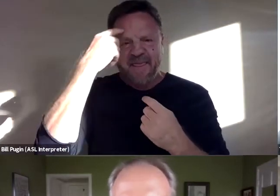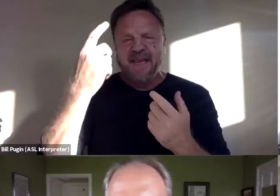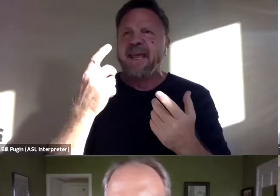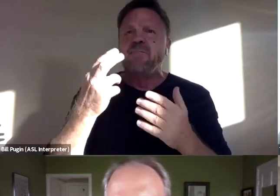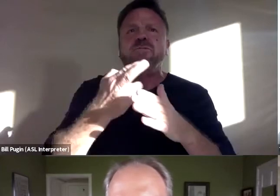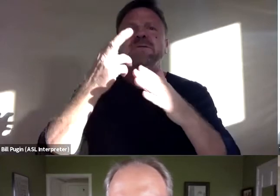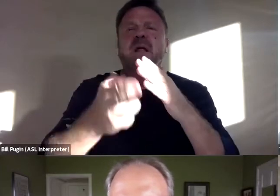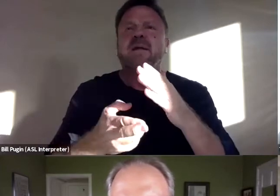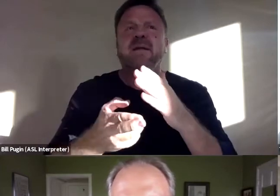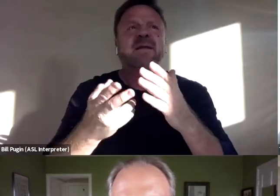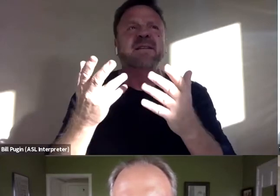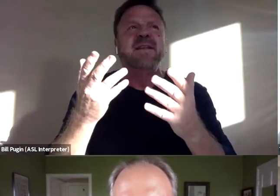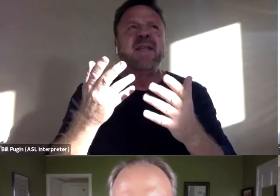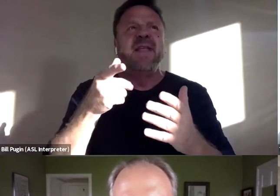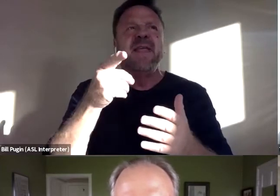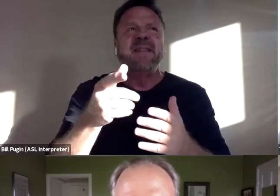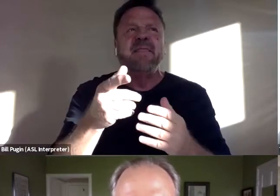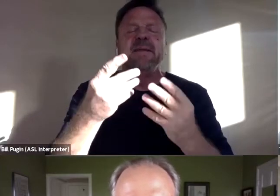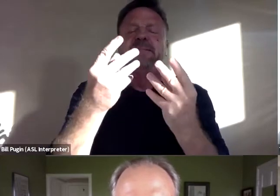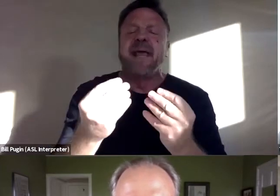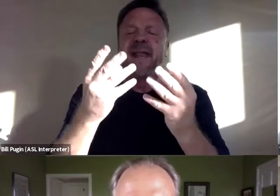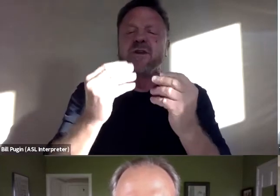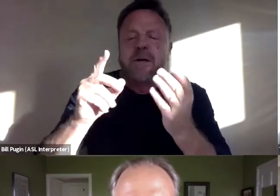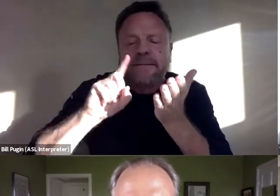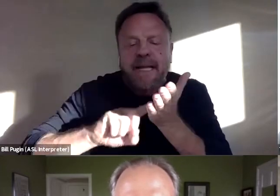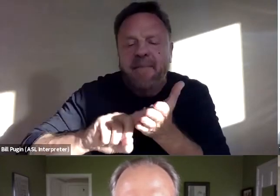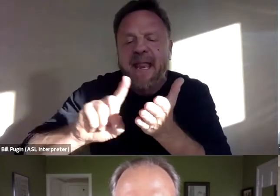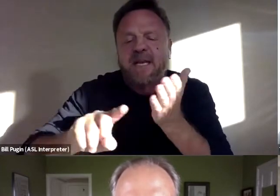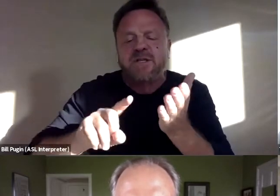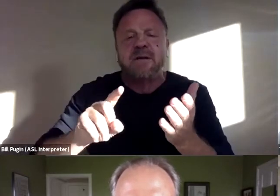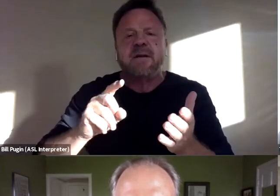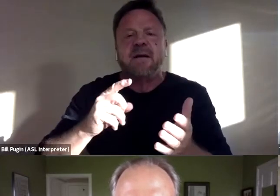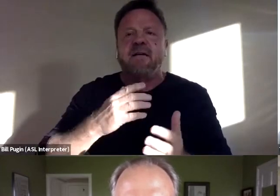the sort of tender examination of what this journey was like for me.